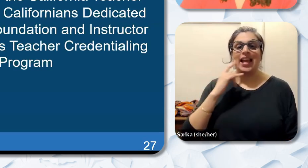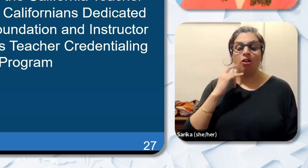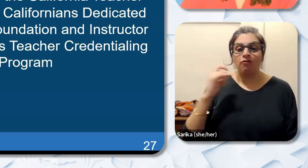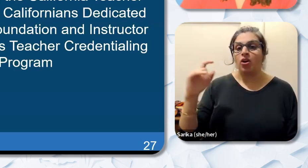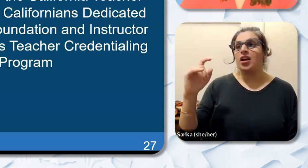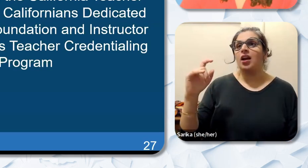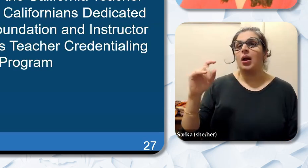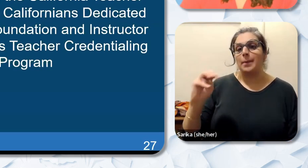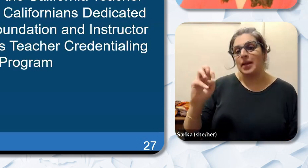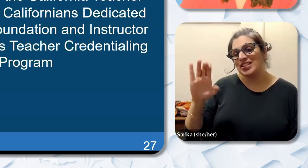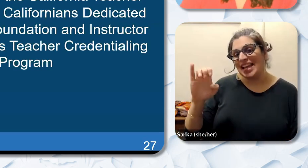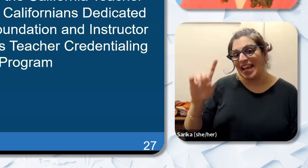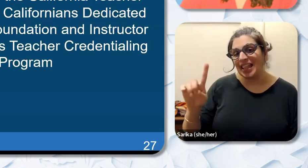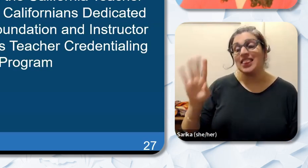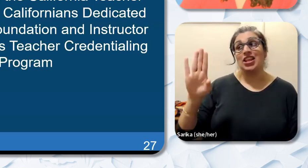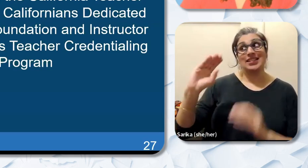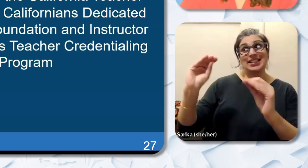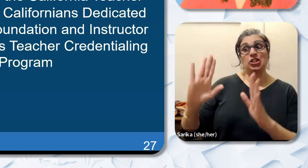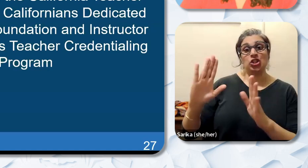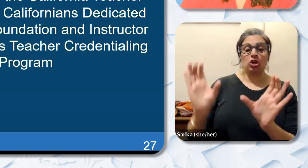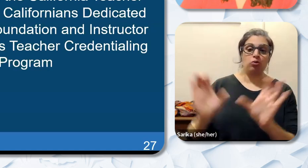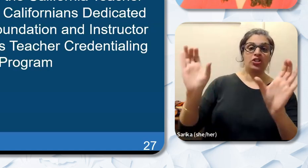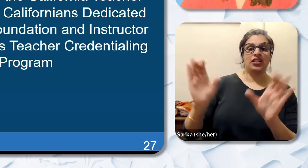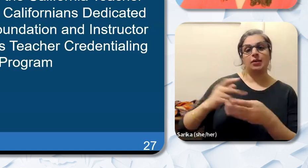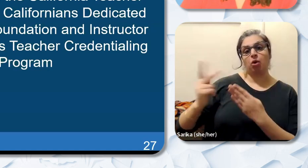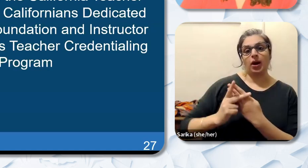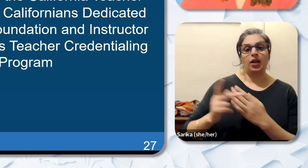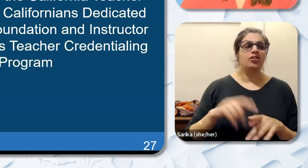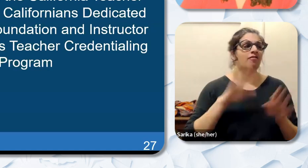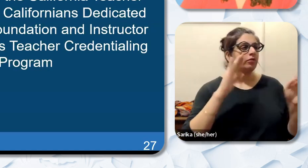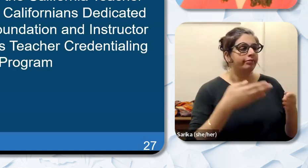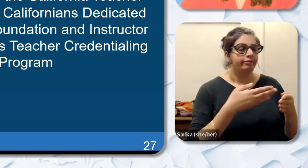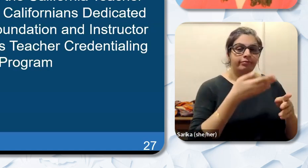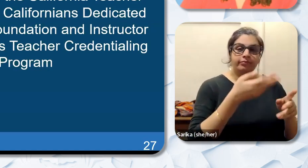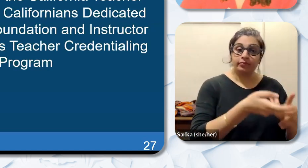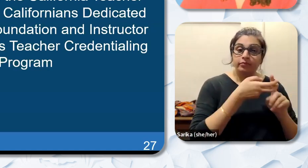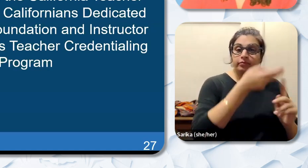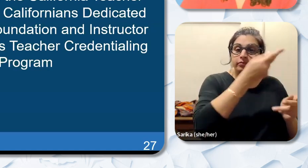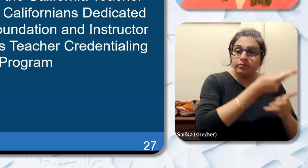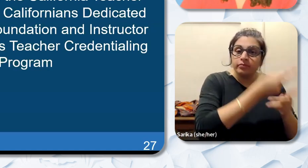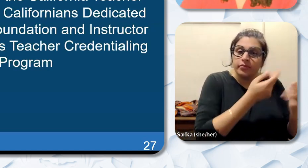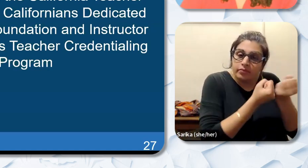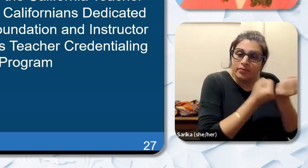Program. She focuses on retaining and supporting educators of color and training new teachers to